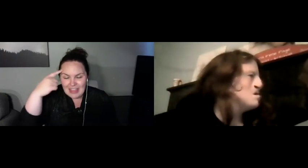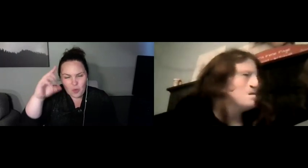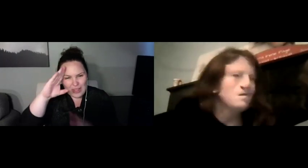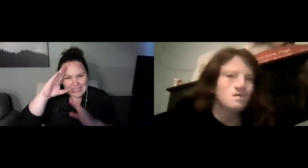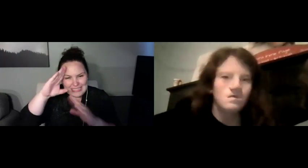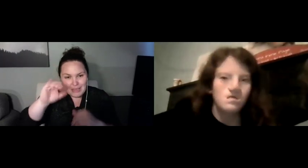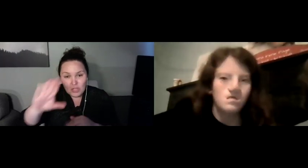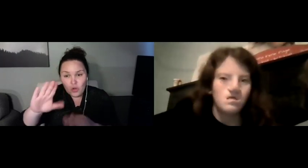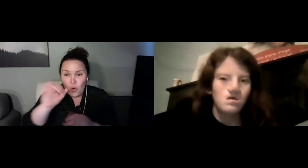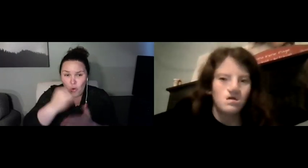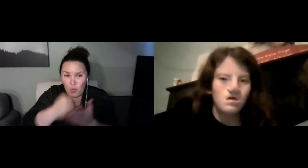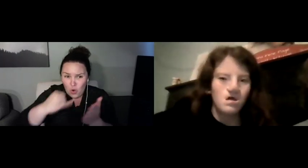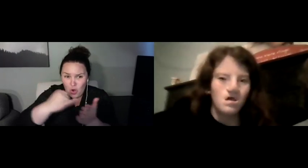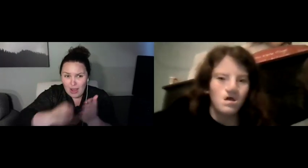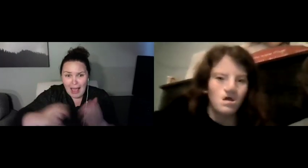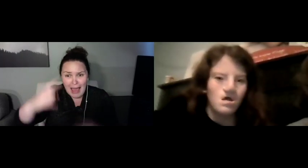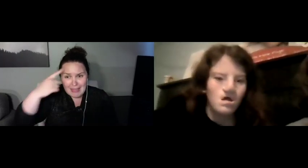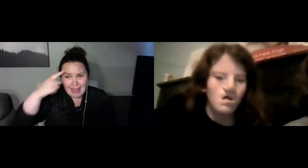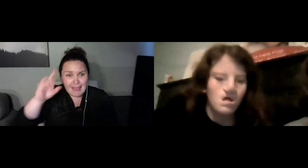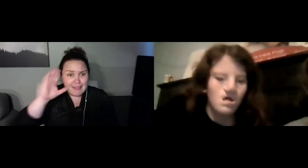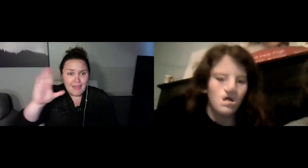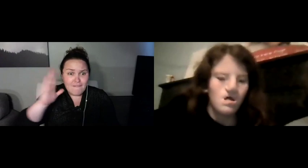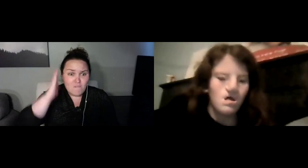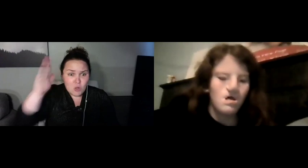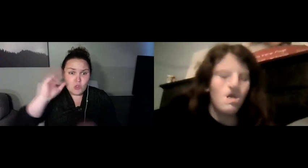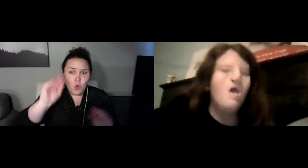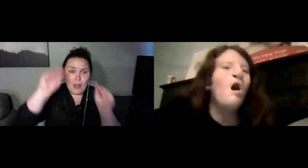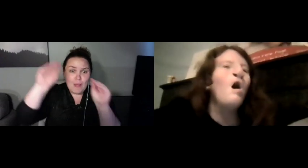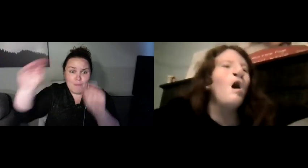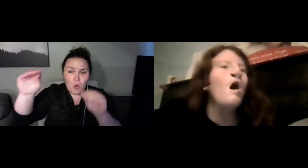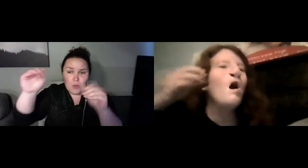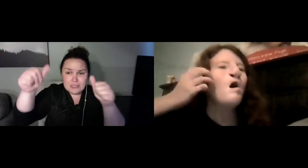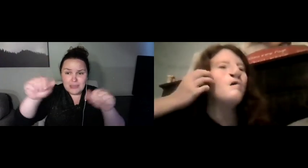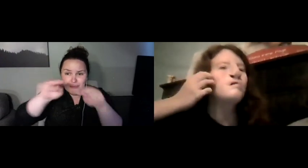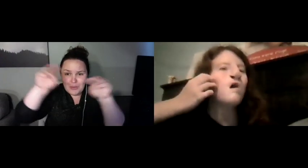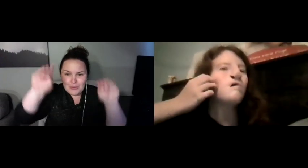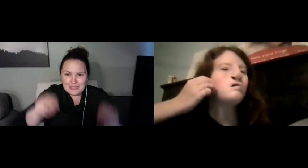So she was 18 at that point, or almost 18. 18?